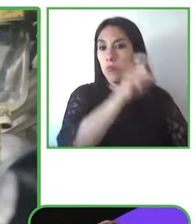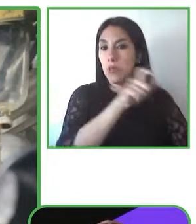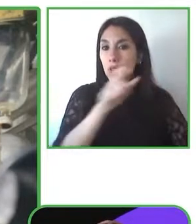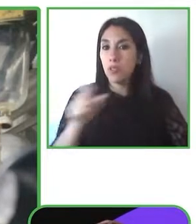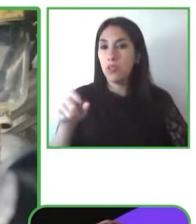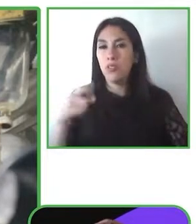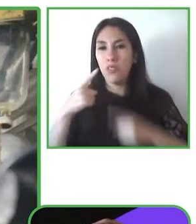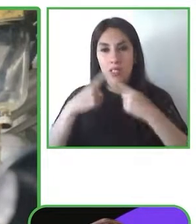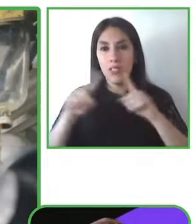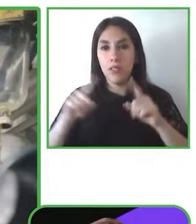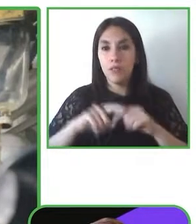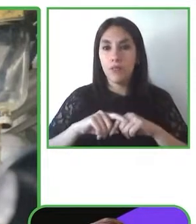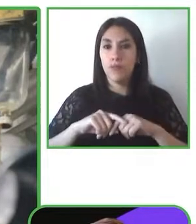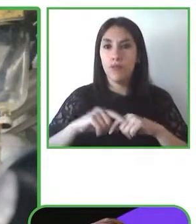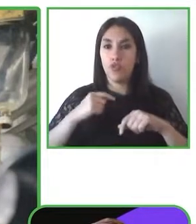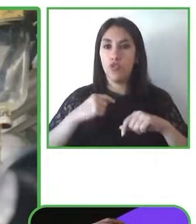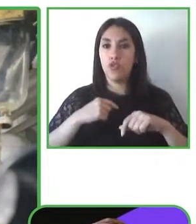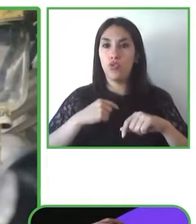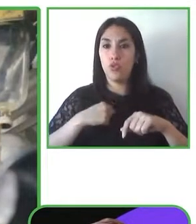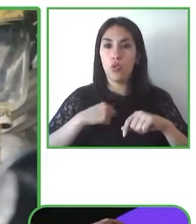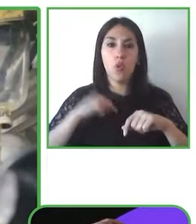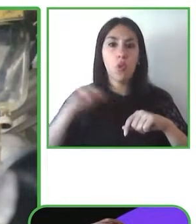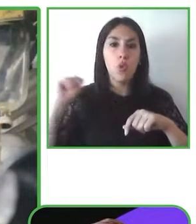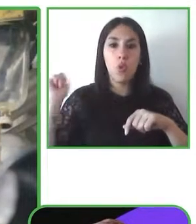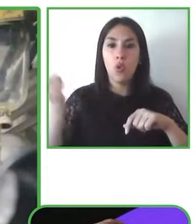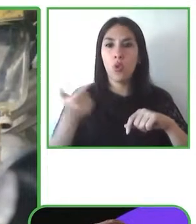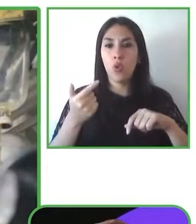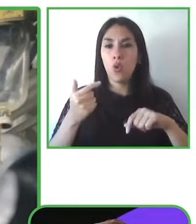with environmental protection and security prevention is better than cure